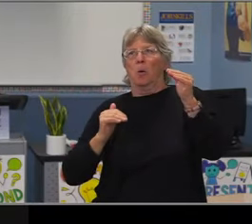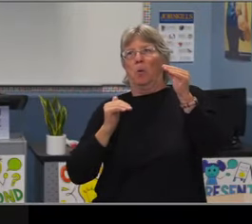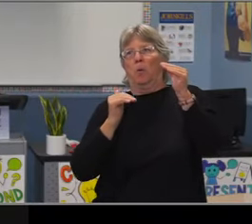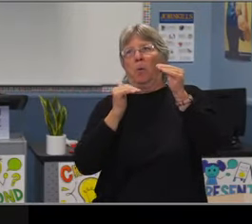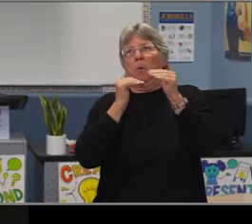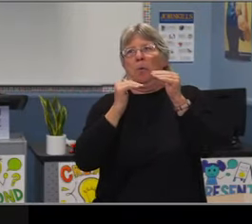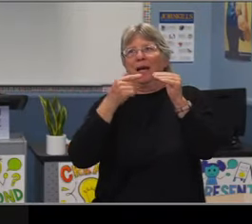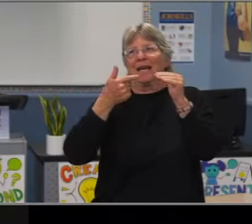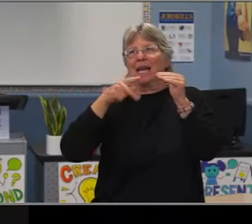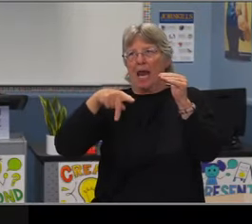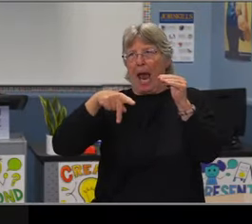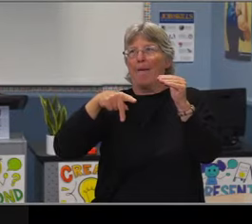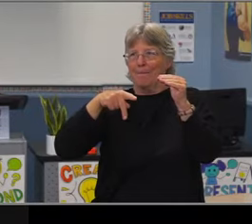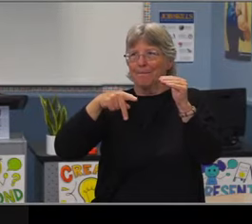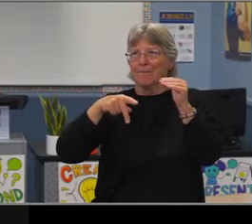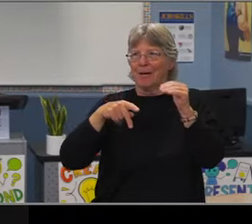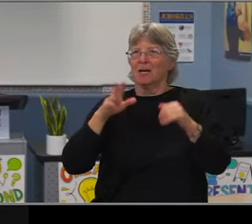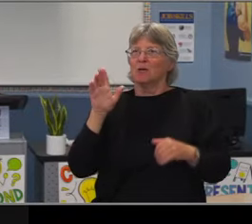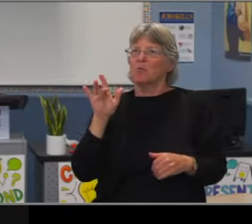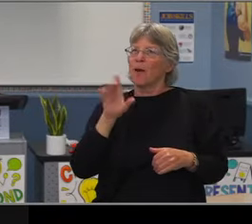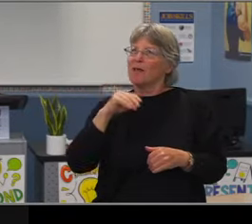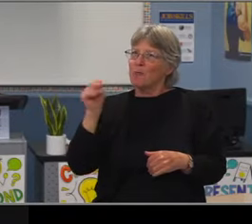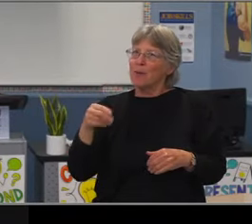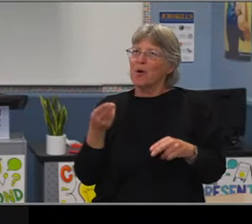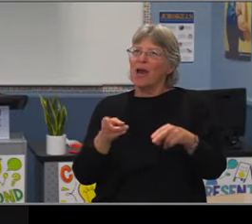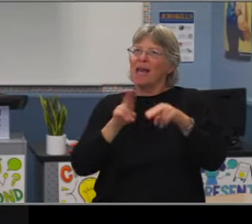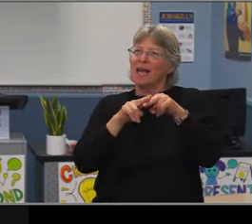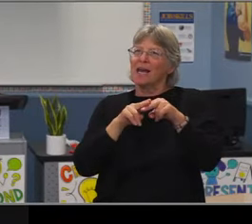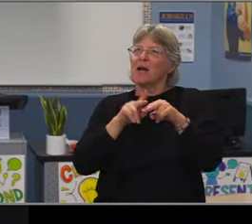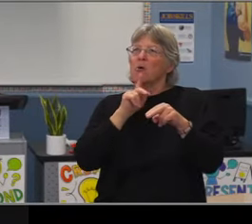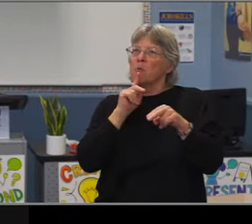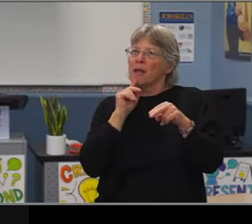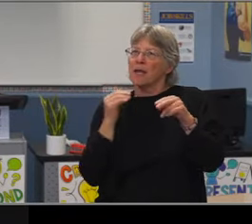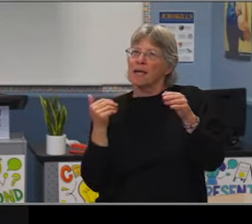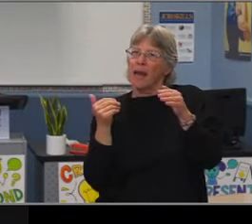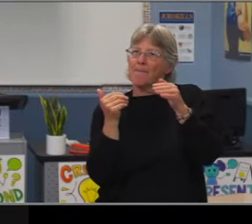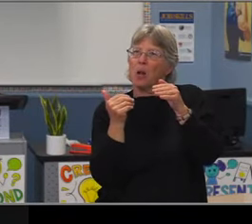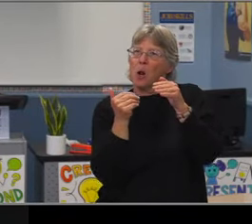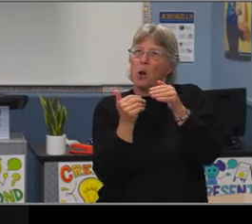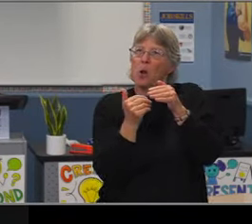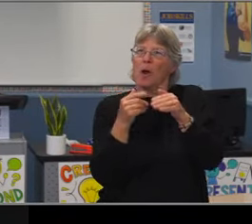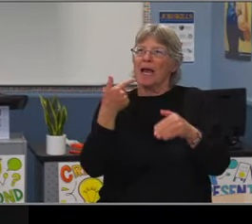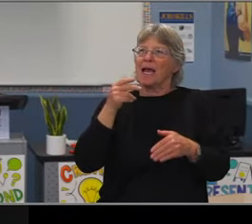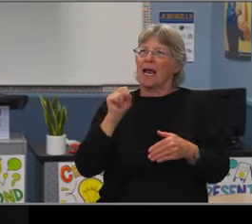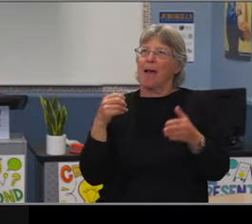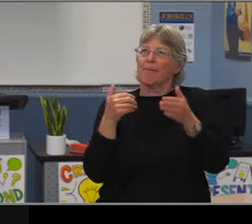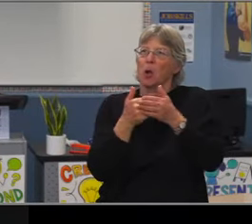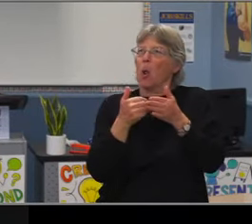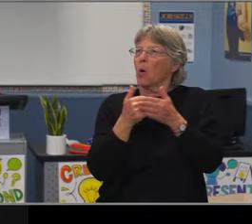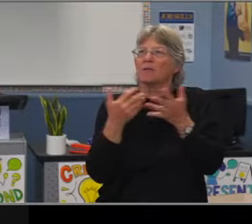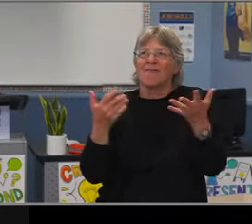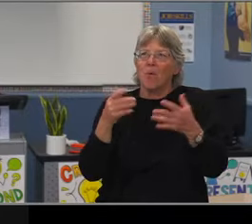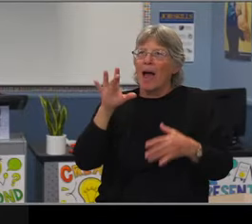So when you look at the overall attendance bands for TK through grade five,